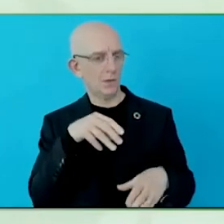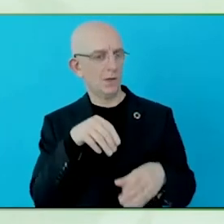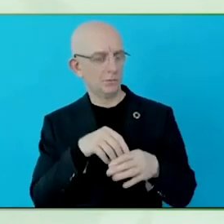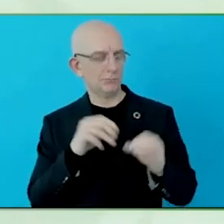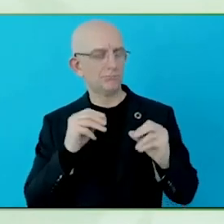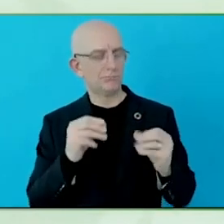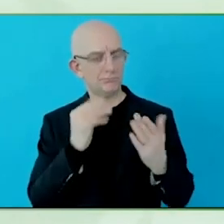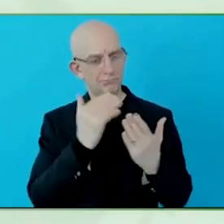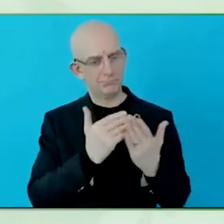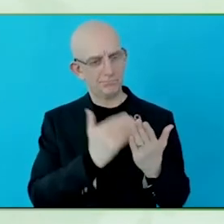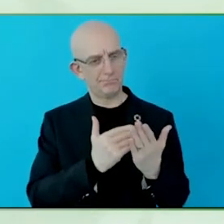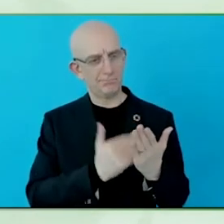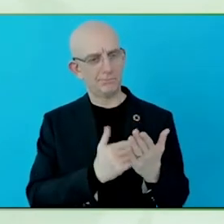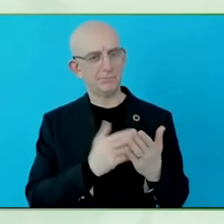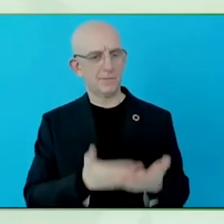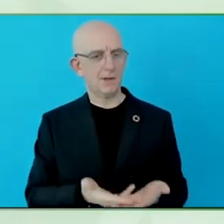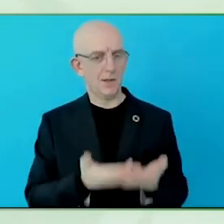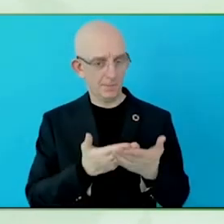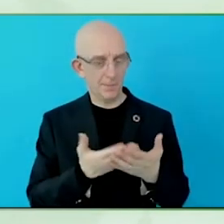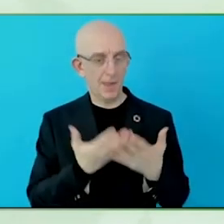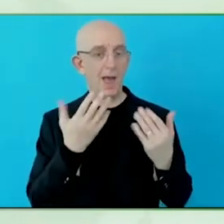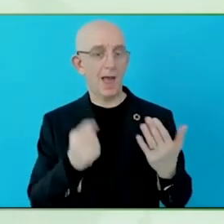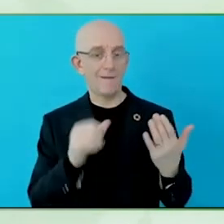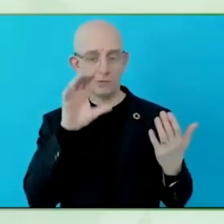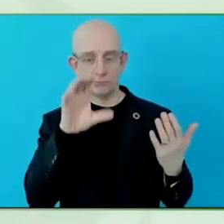that is your choice, is fully accessible, or if you are banking online.